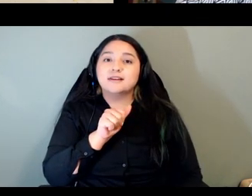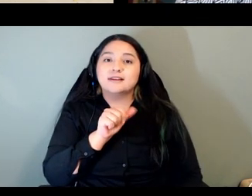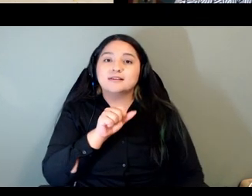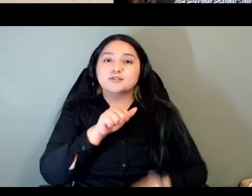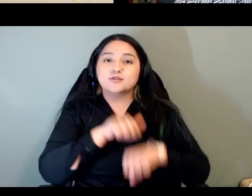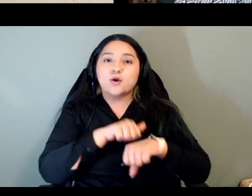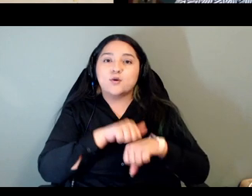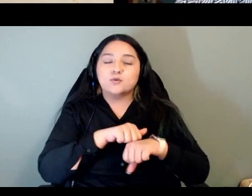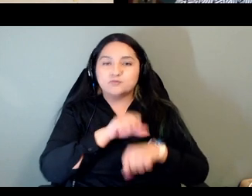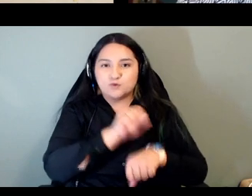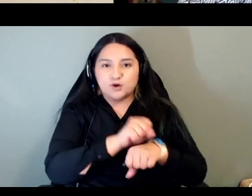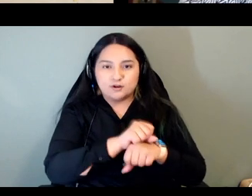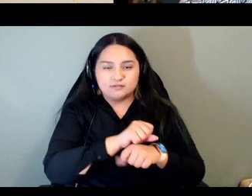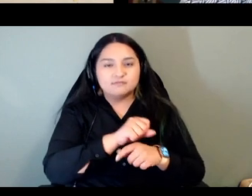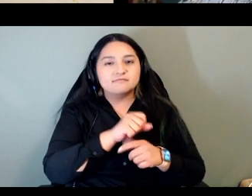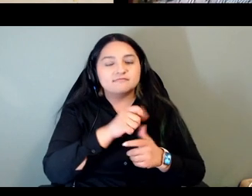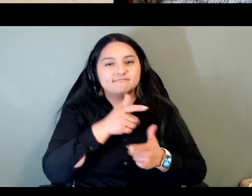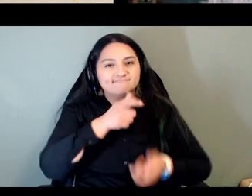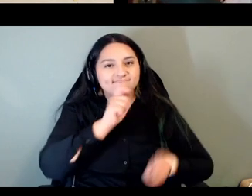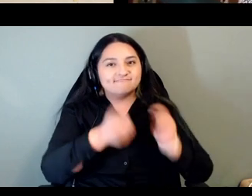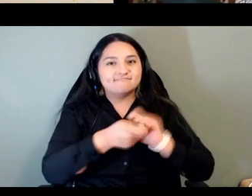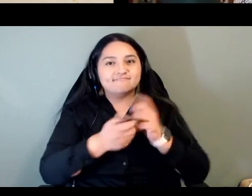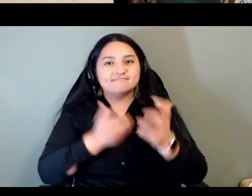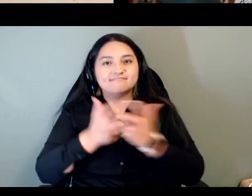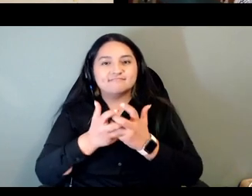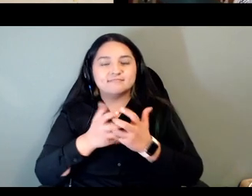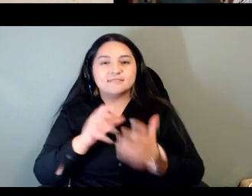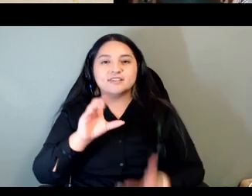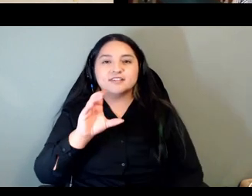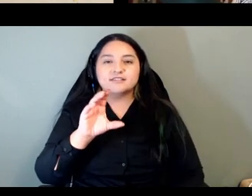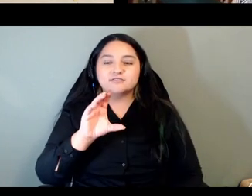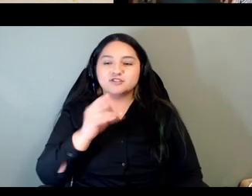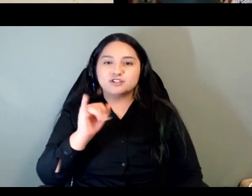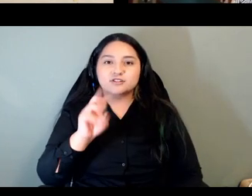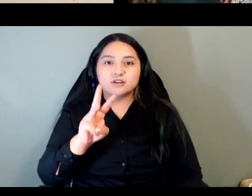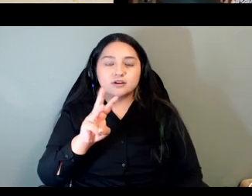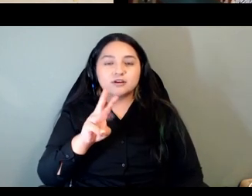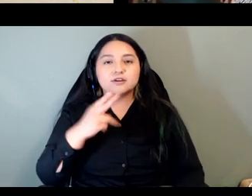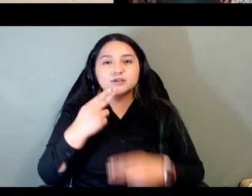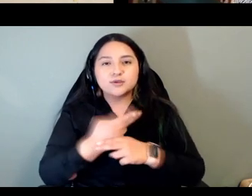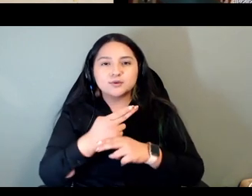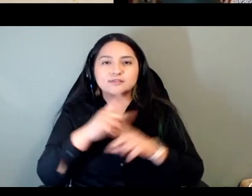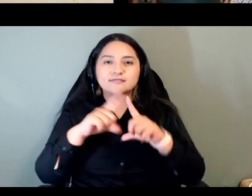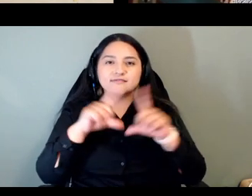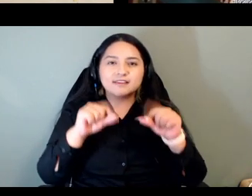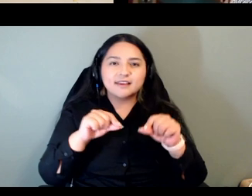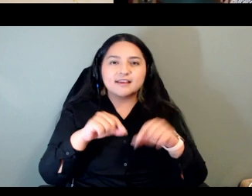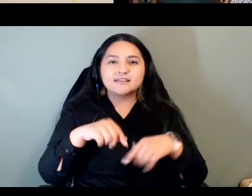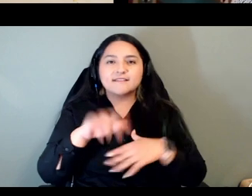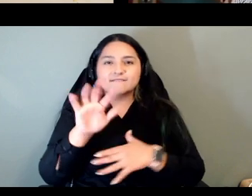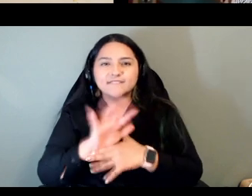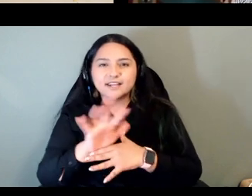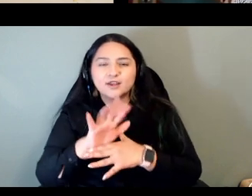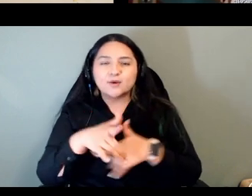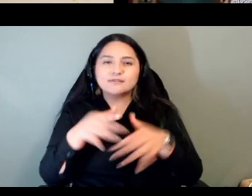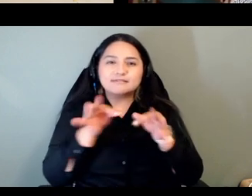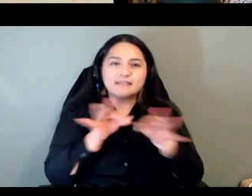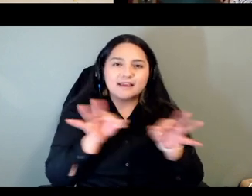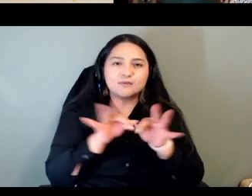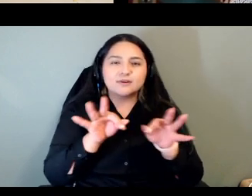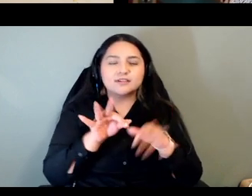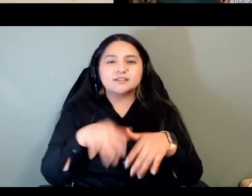uh using videos and flashcards and language and translations and it's very important that